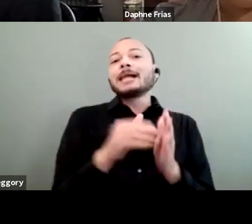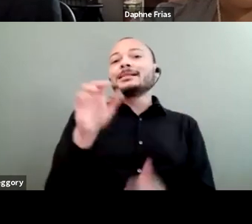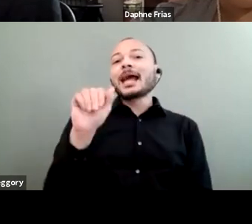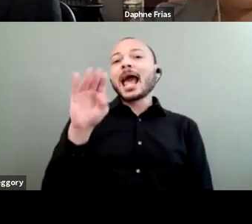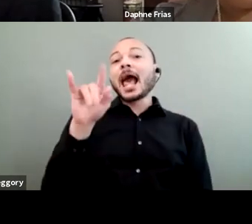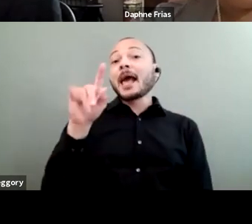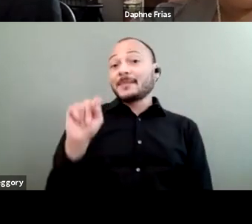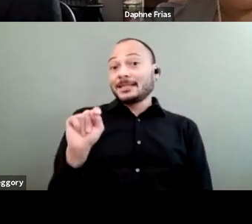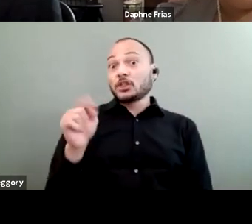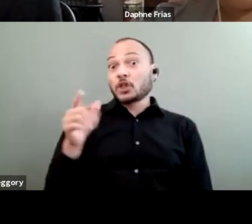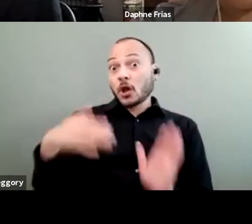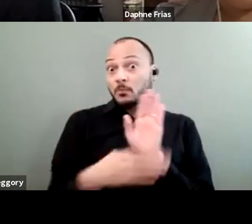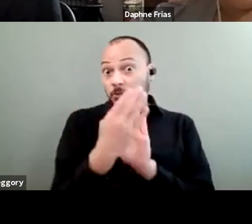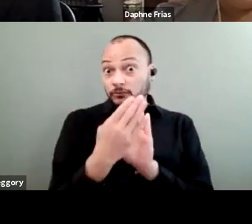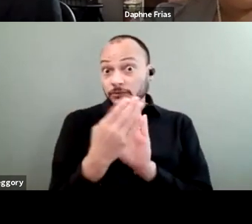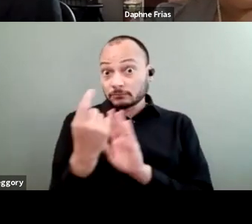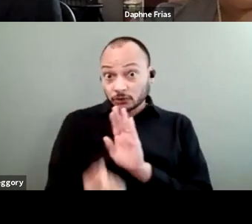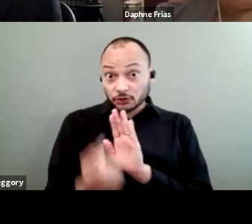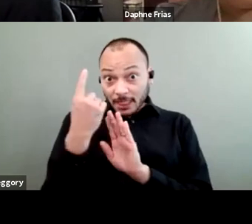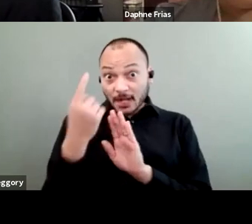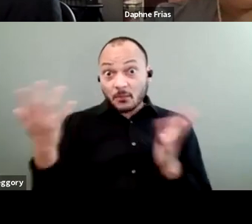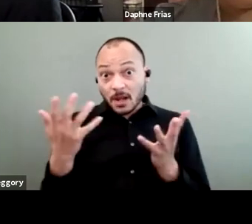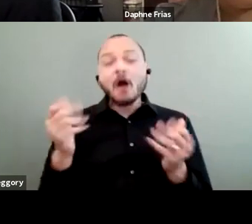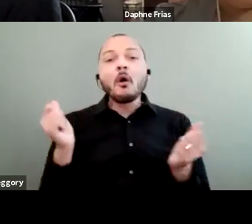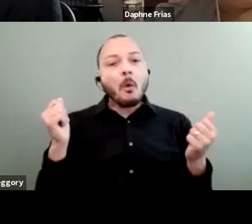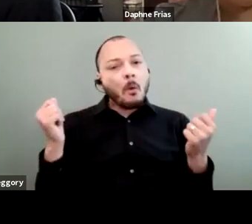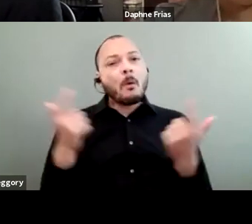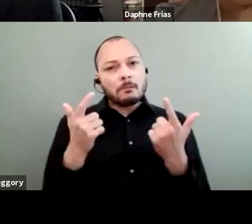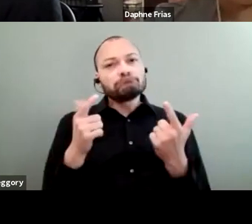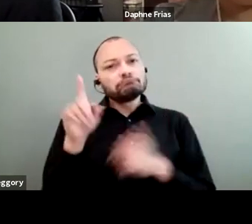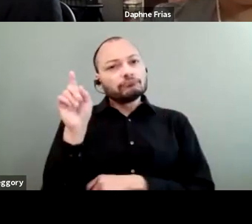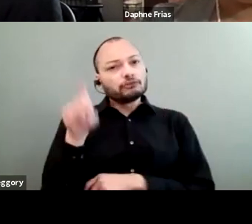that everybody should benefit from a grant.